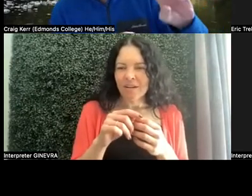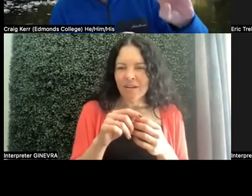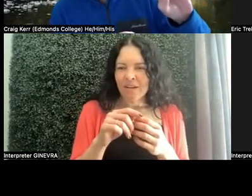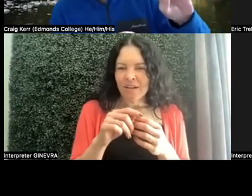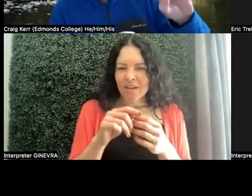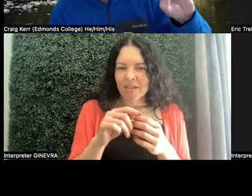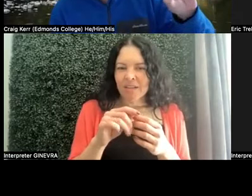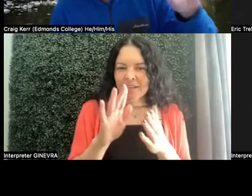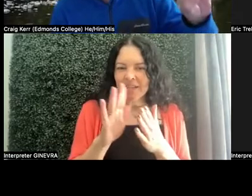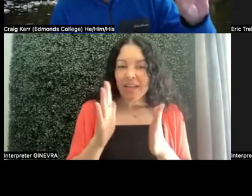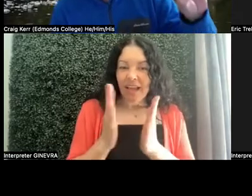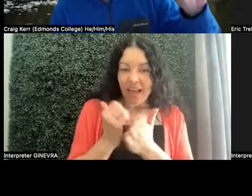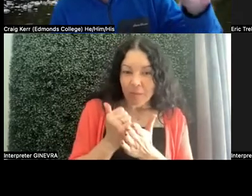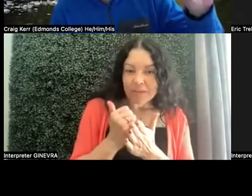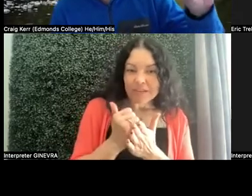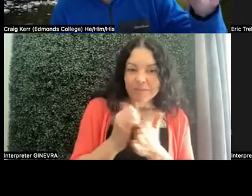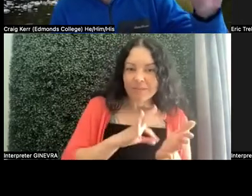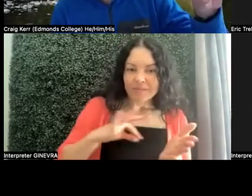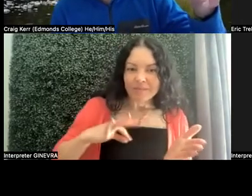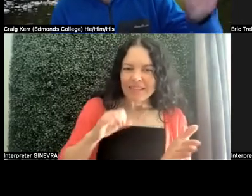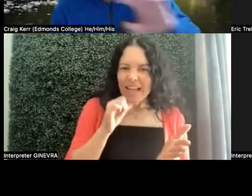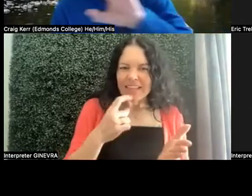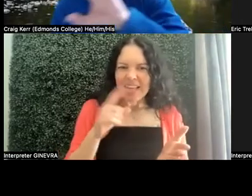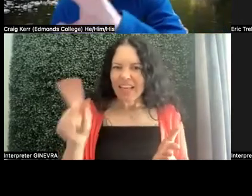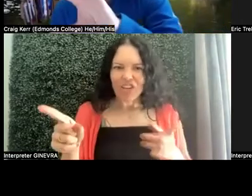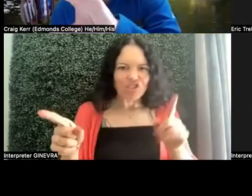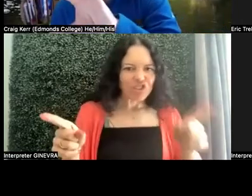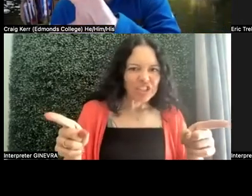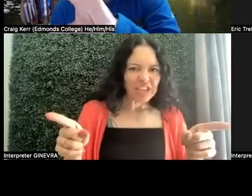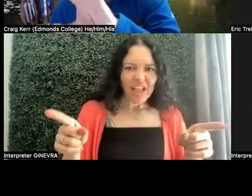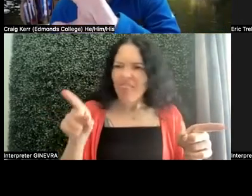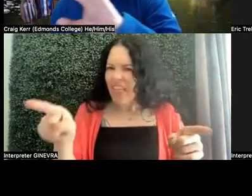to get into that-- he or she gets this. How come I don't?